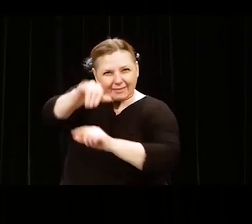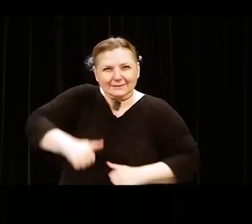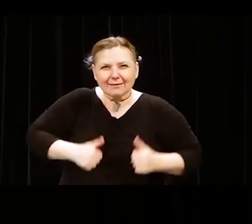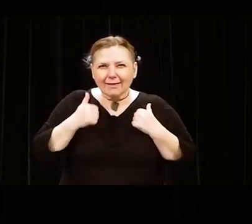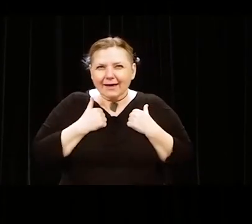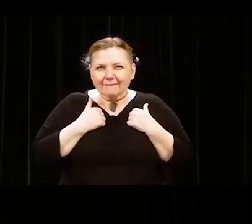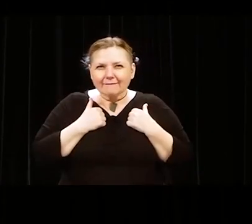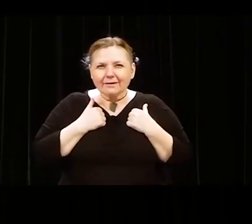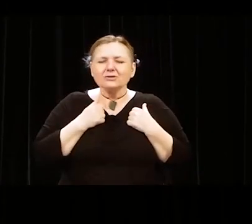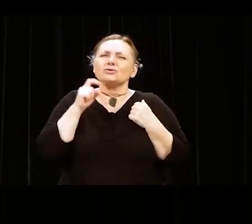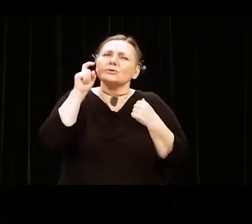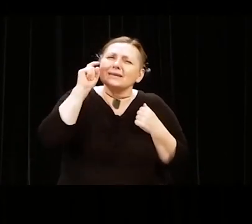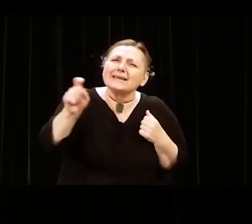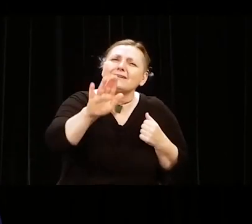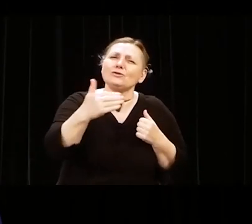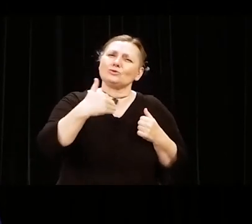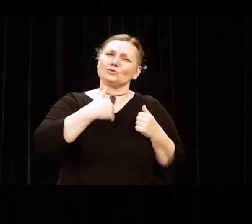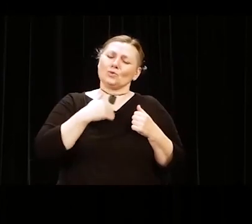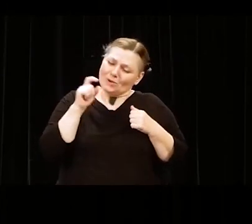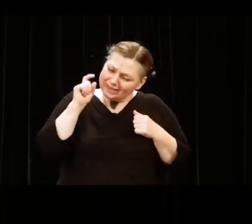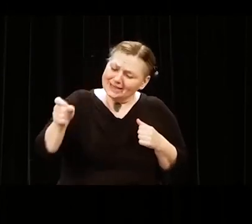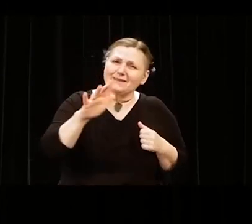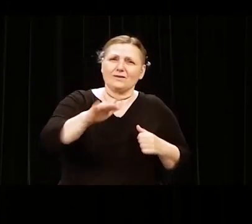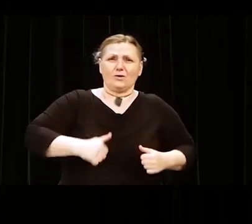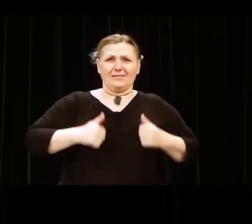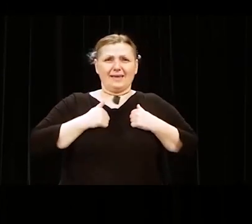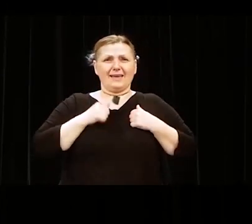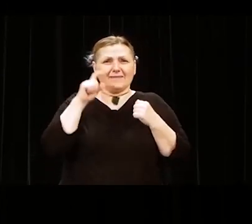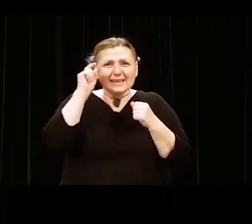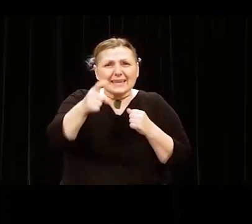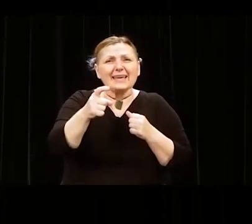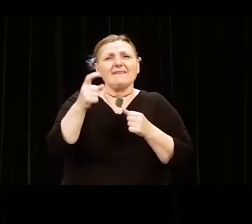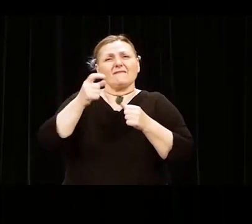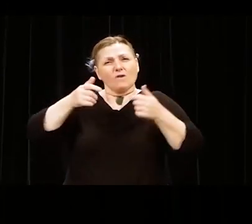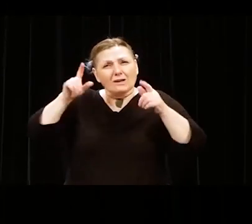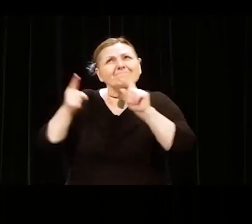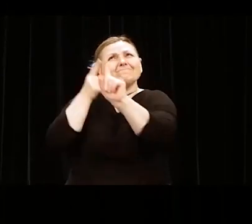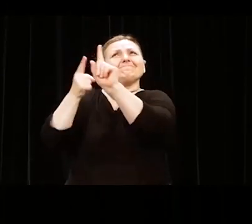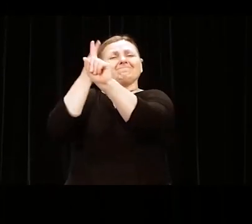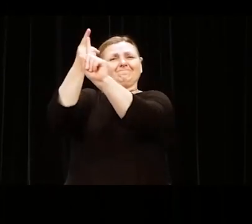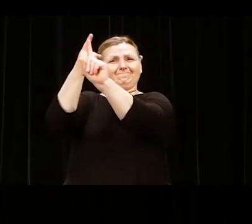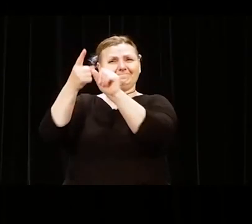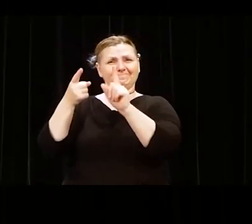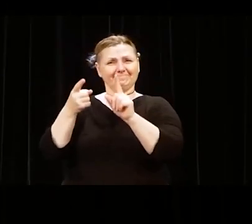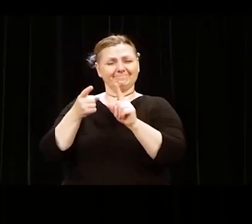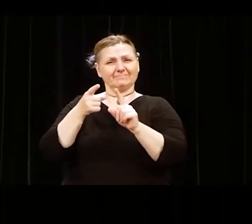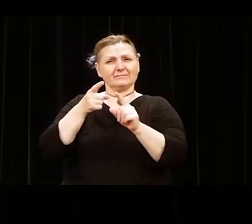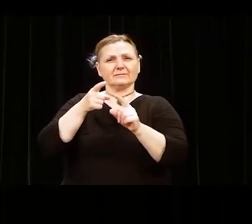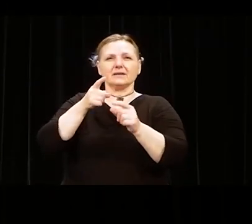You are the author of your own life. If you have a dream, una esperanza,